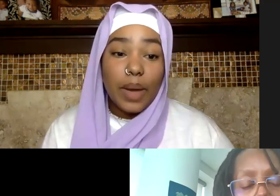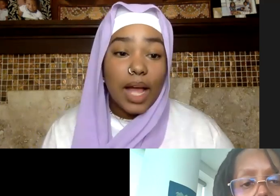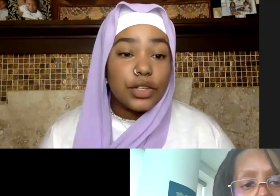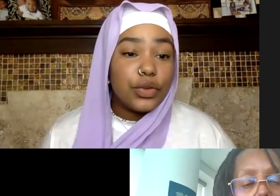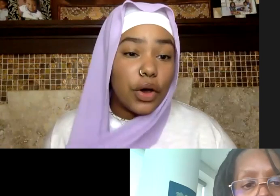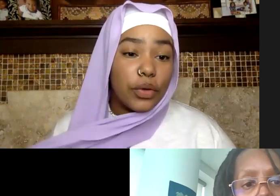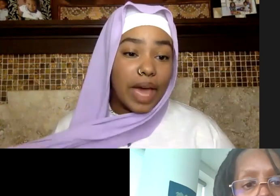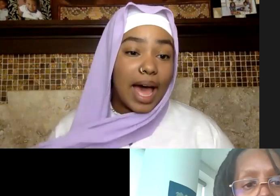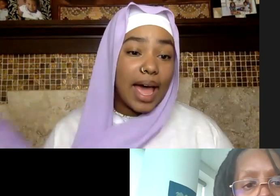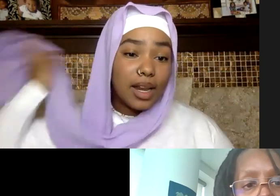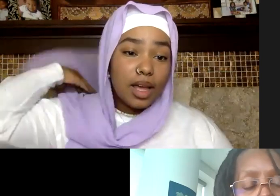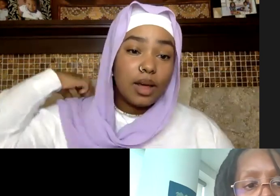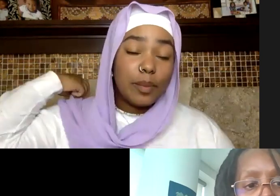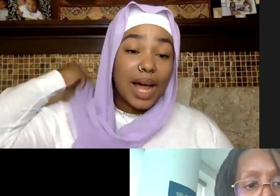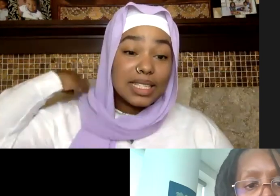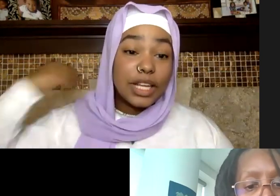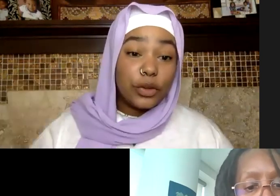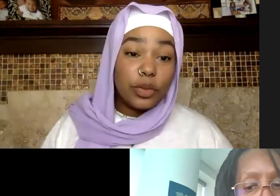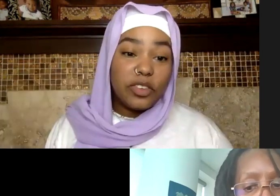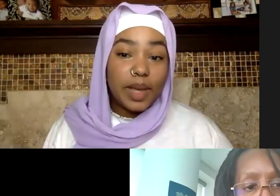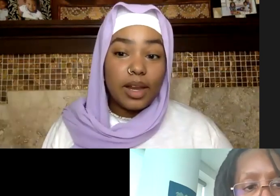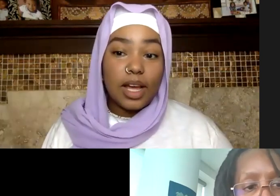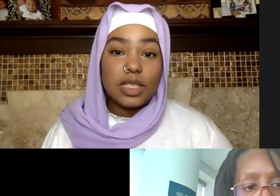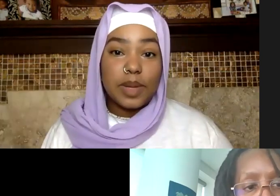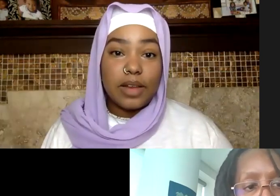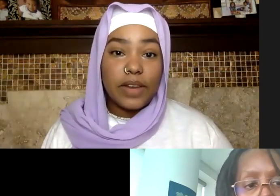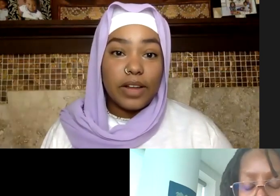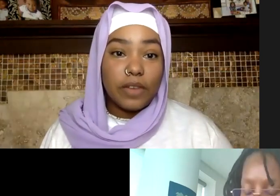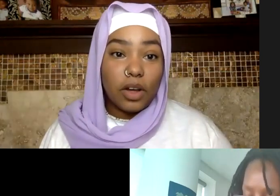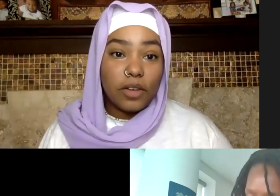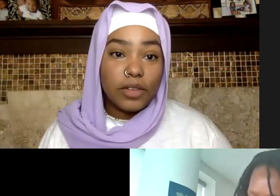but I do know that Palestinian Youth Movement has been very involved